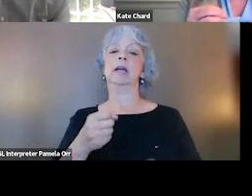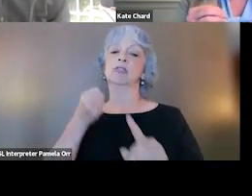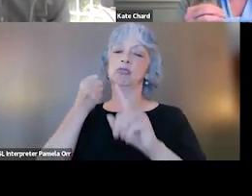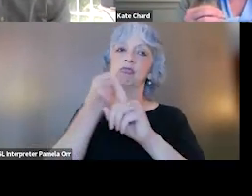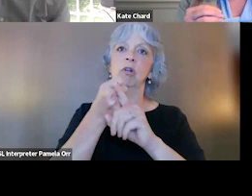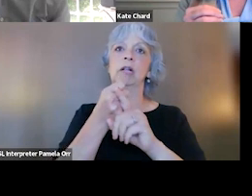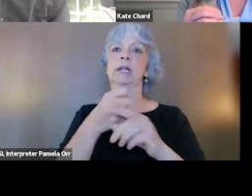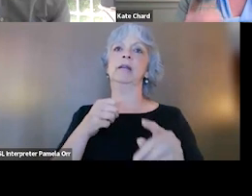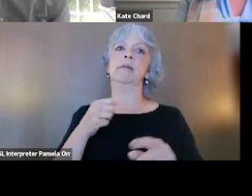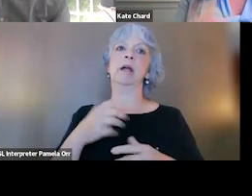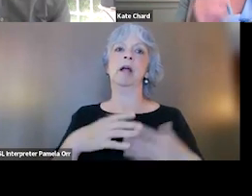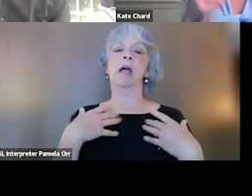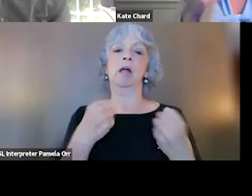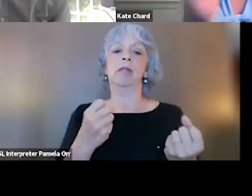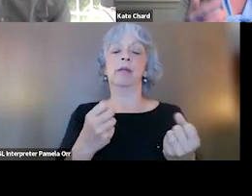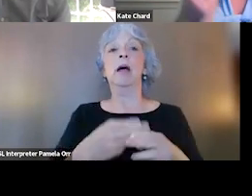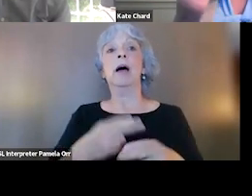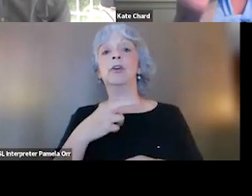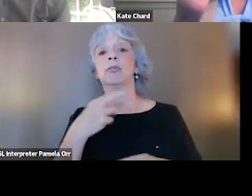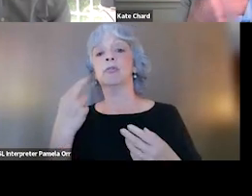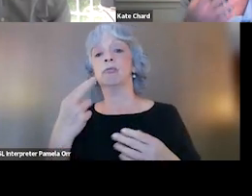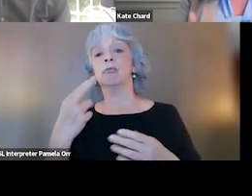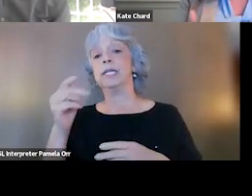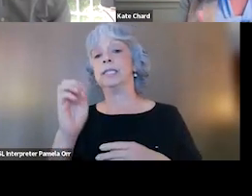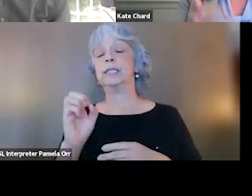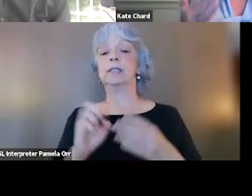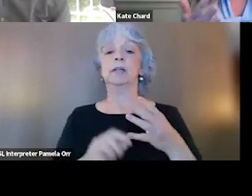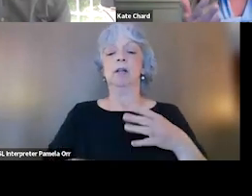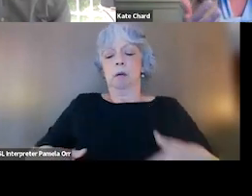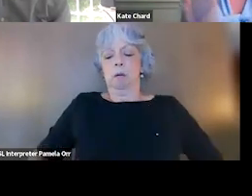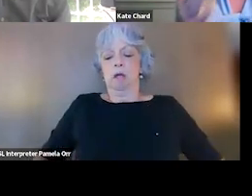including higher rates of cystitis, colitis, irritable bowel, heart disease,